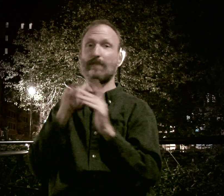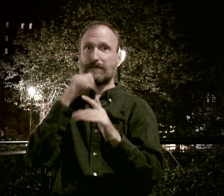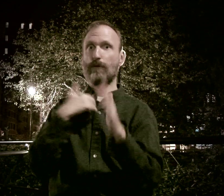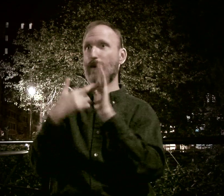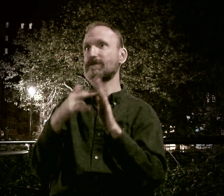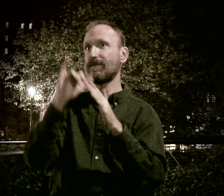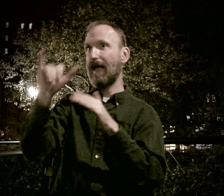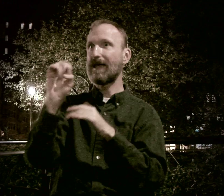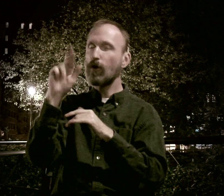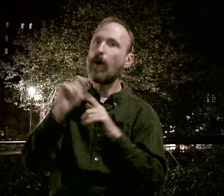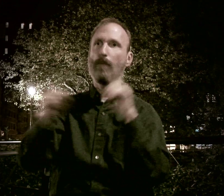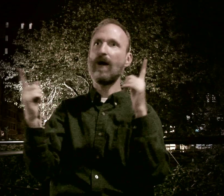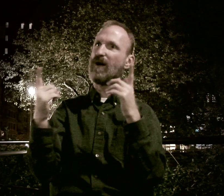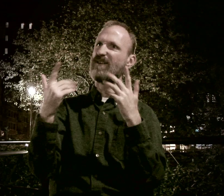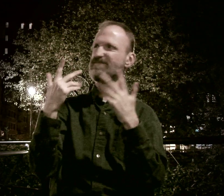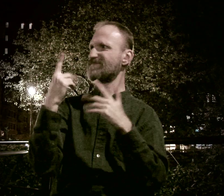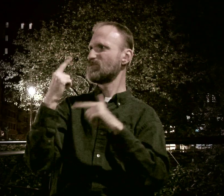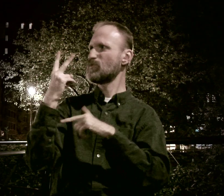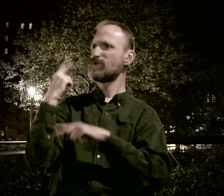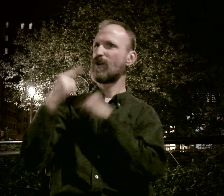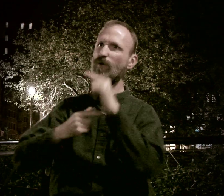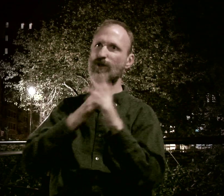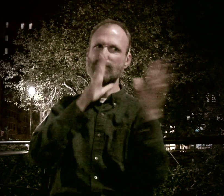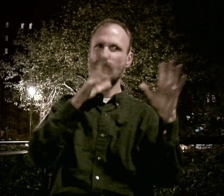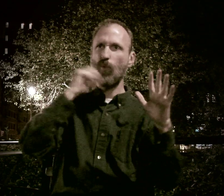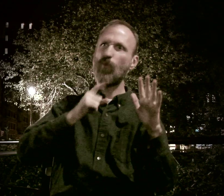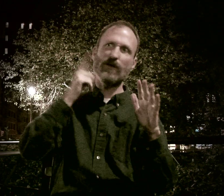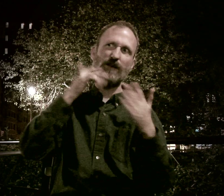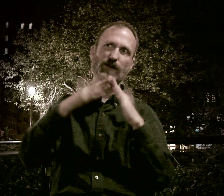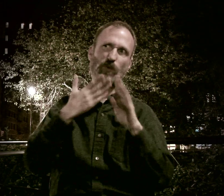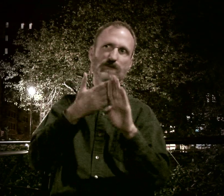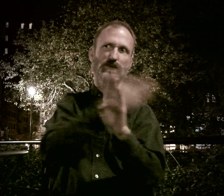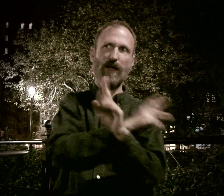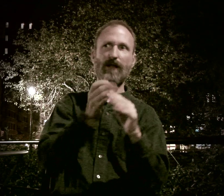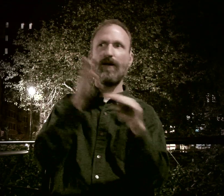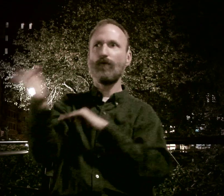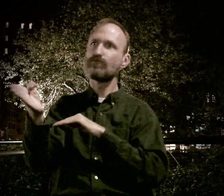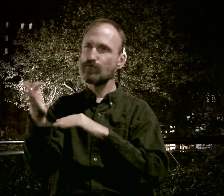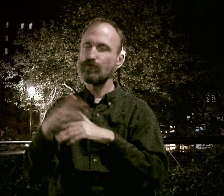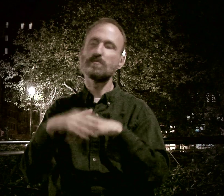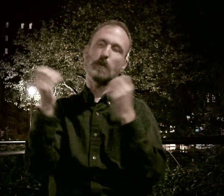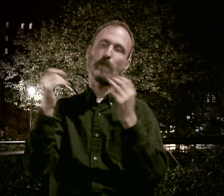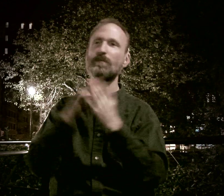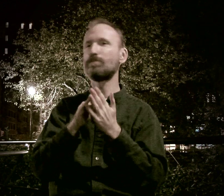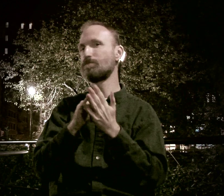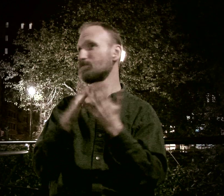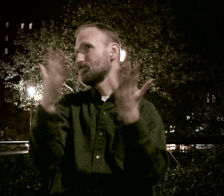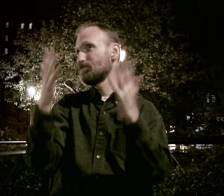I'm not saying that I personally represent the start of that era, but what I'm saying is that there were two generations. The old Deaf Gay community which was before and then the one after.